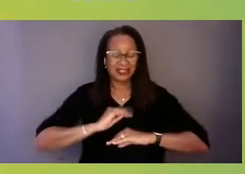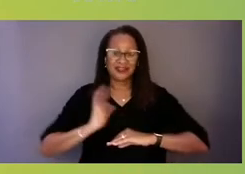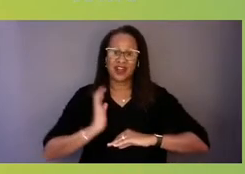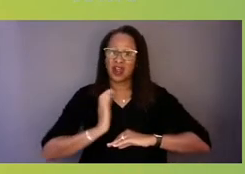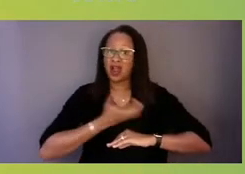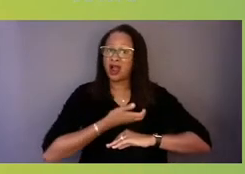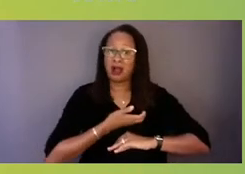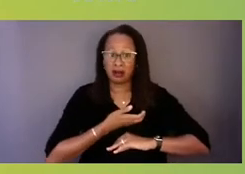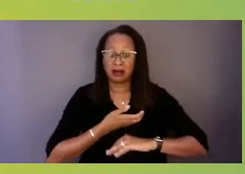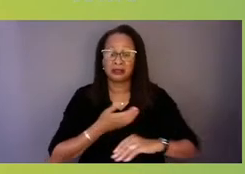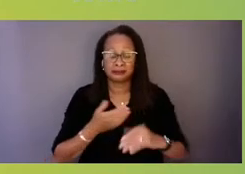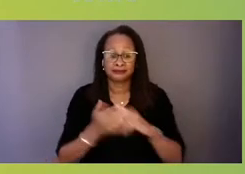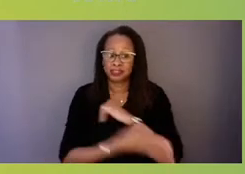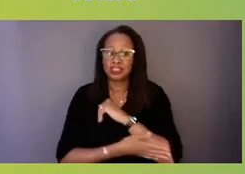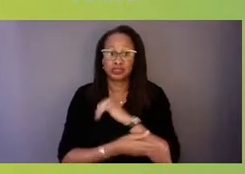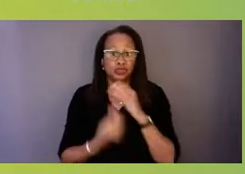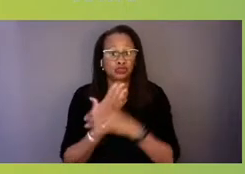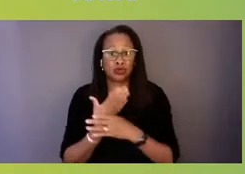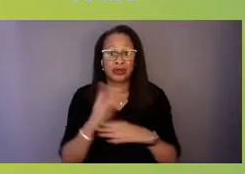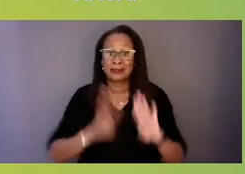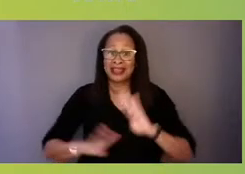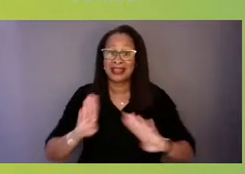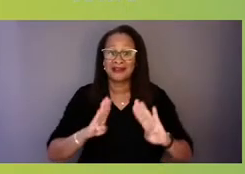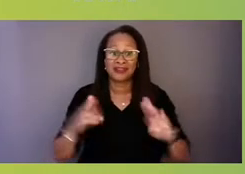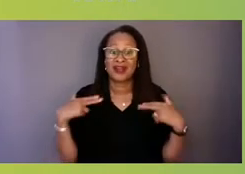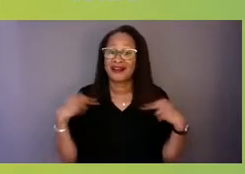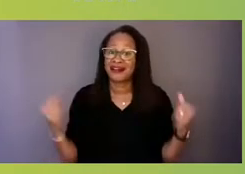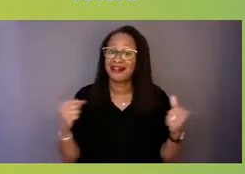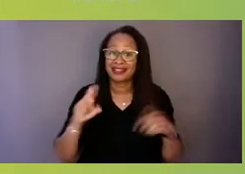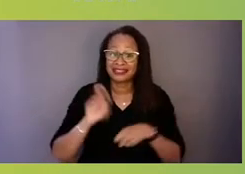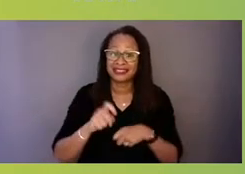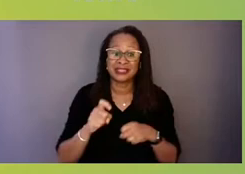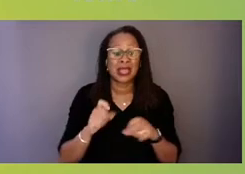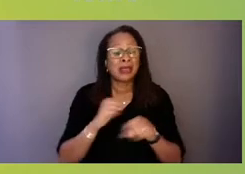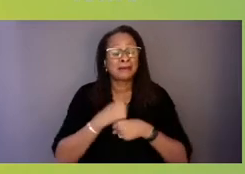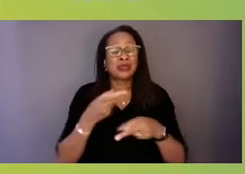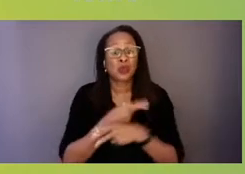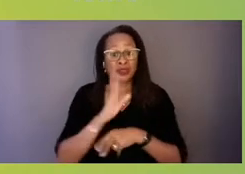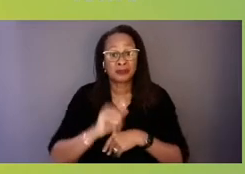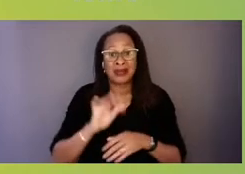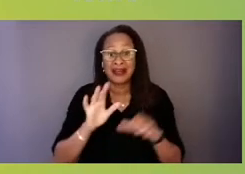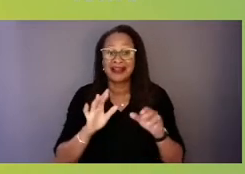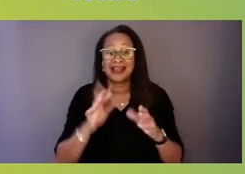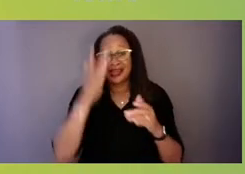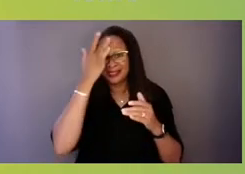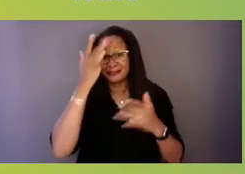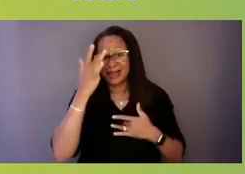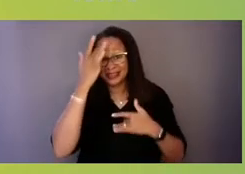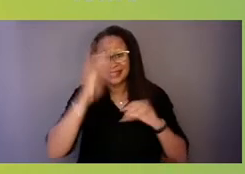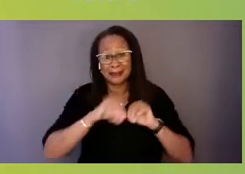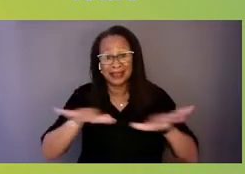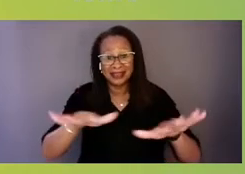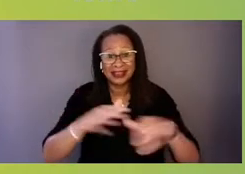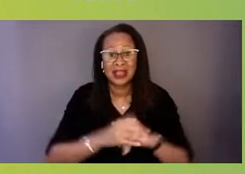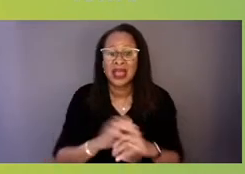that obviously have been made even worse by the pandemic. So this is going to require that we shore up all of the crisis call centers,